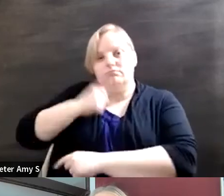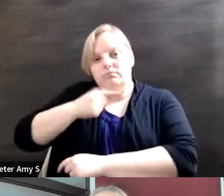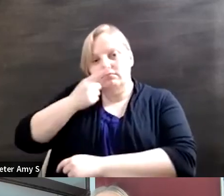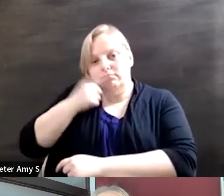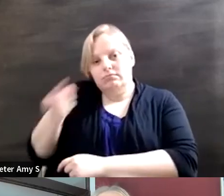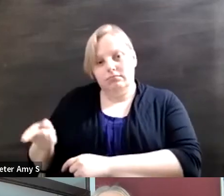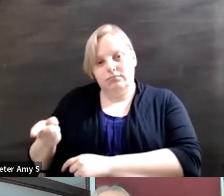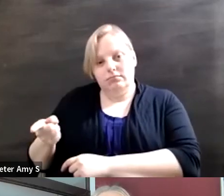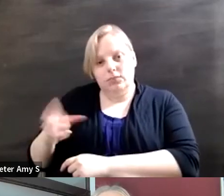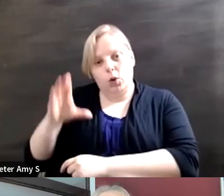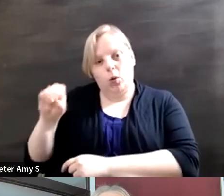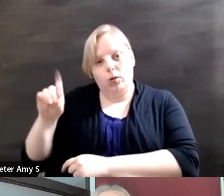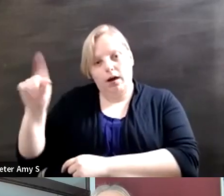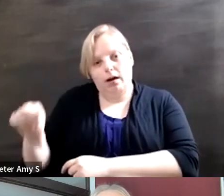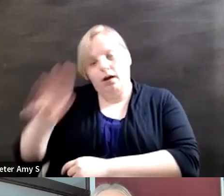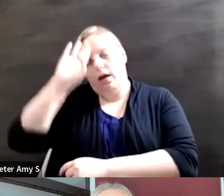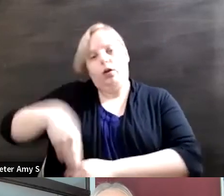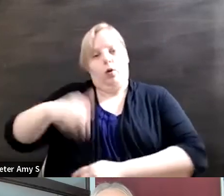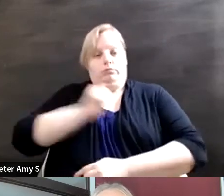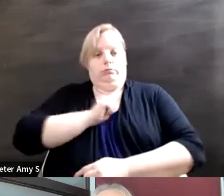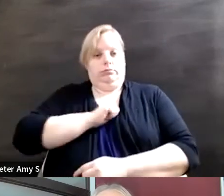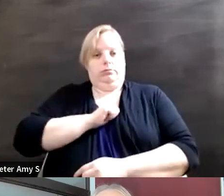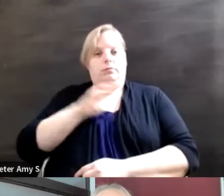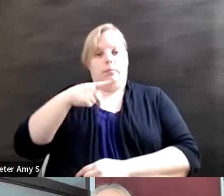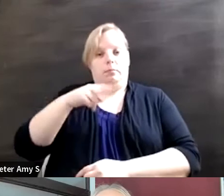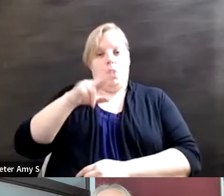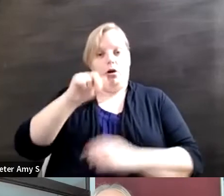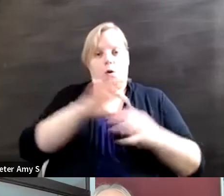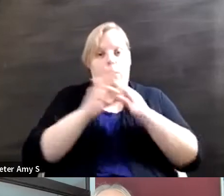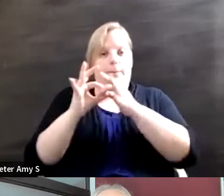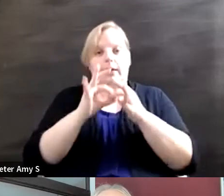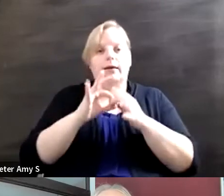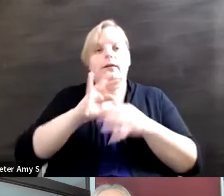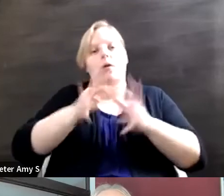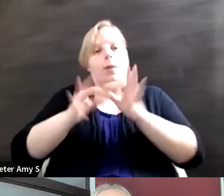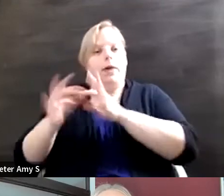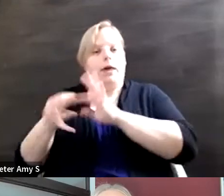know, I know, even personally in the paralympic movement teammates who um have different forms